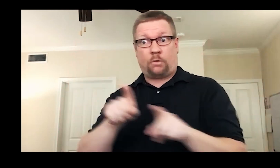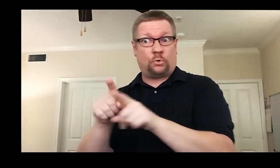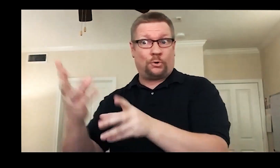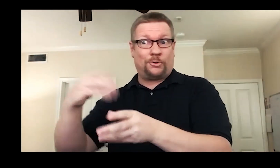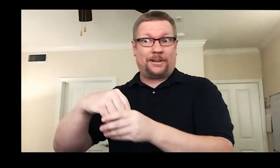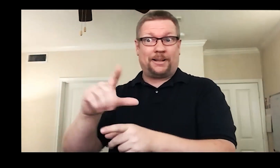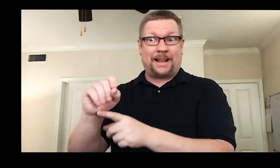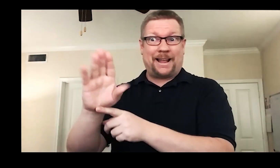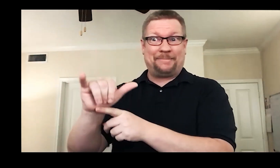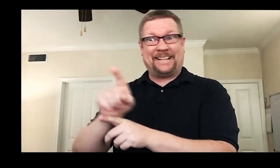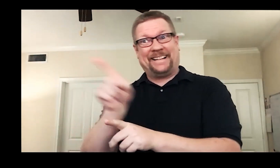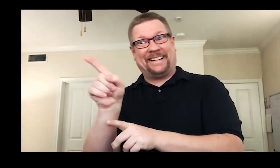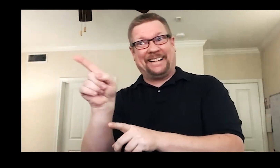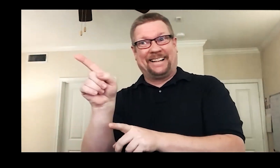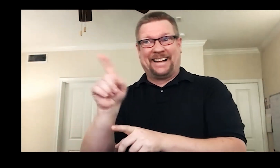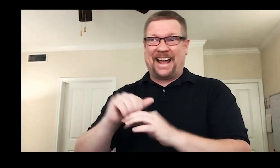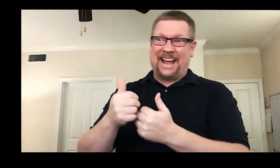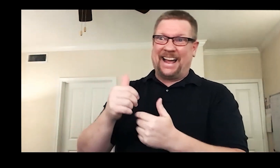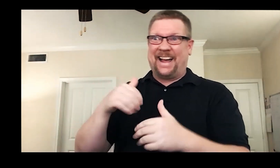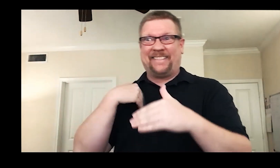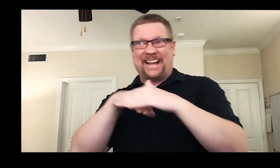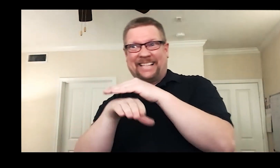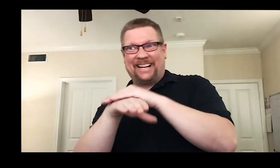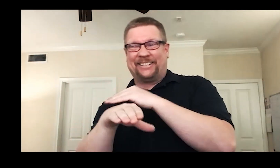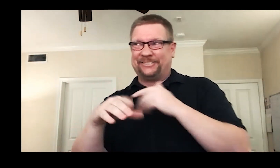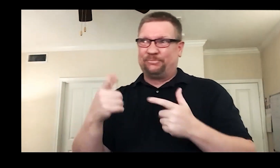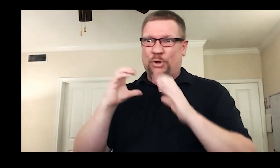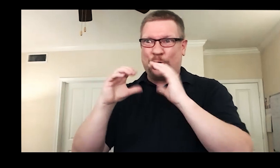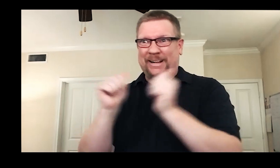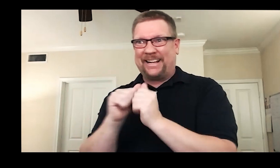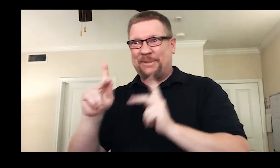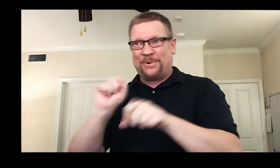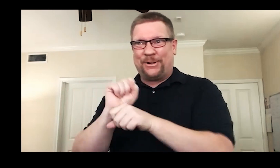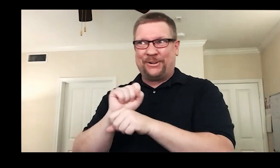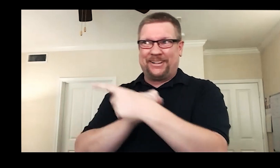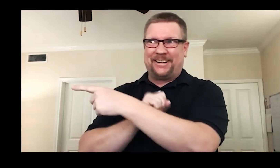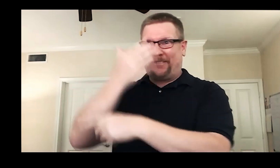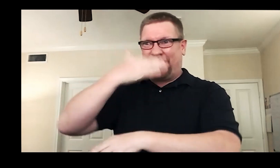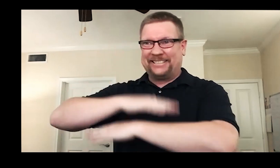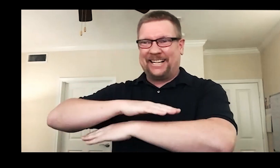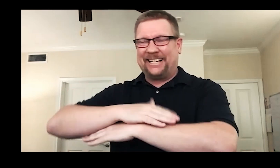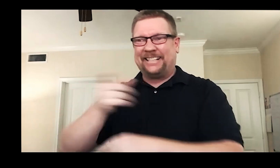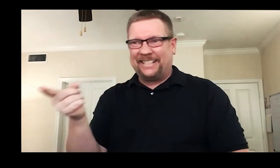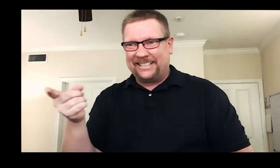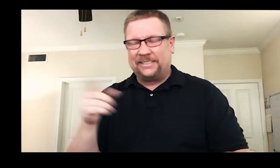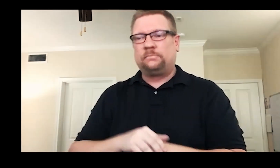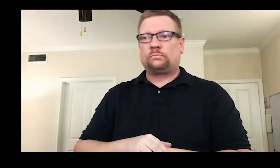from the person selling tickets, to the lobby, to the show itself.